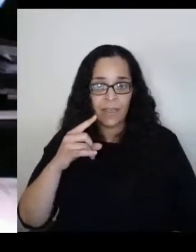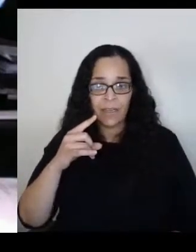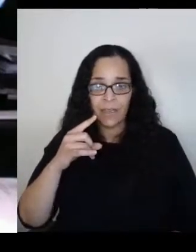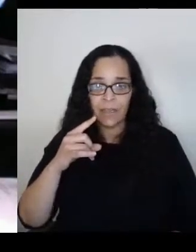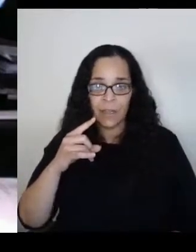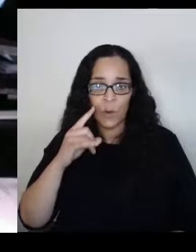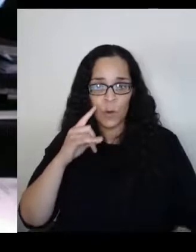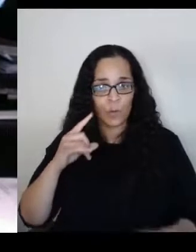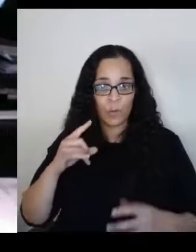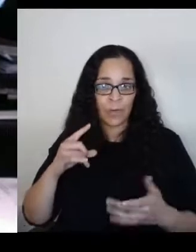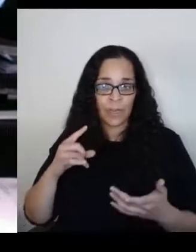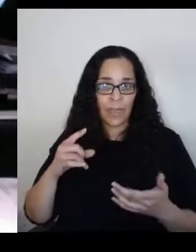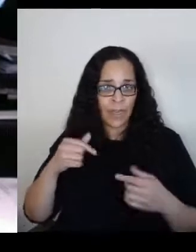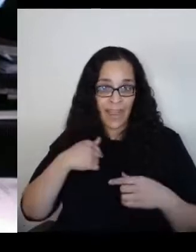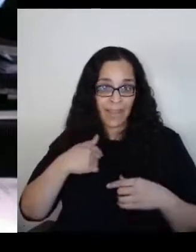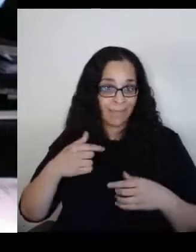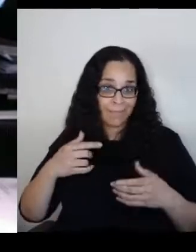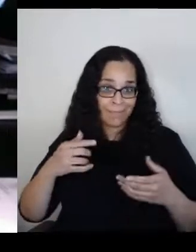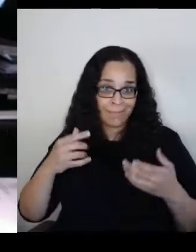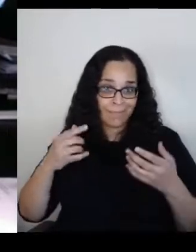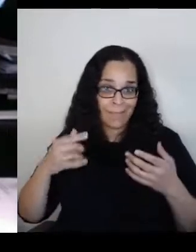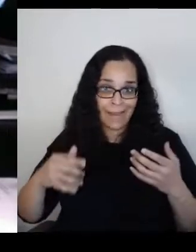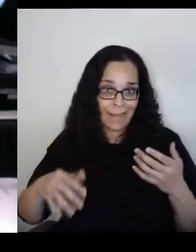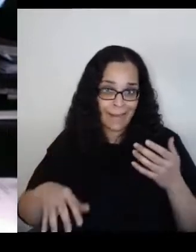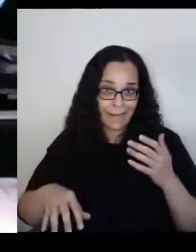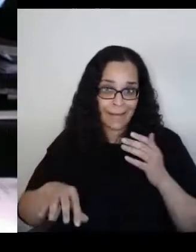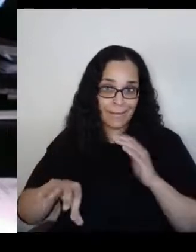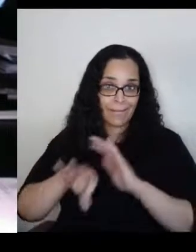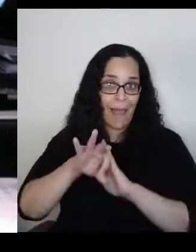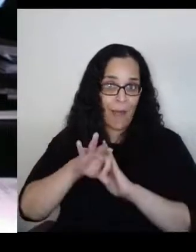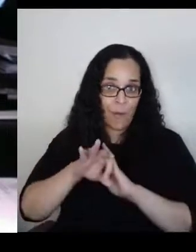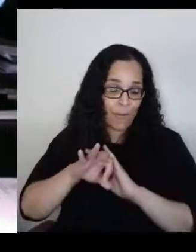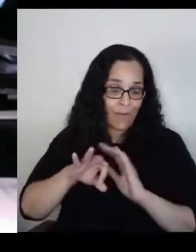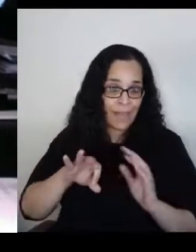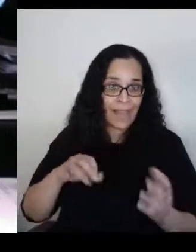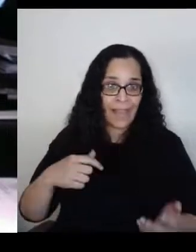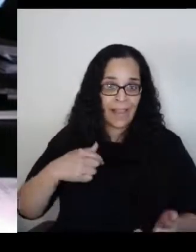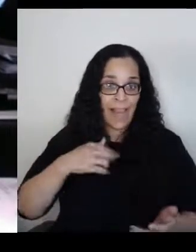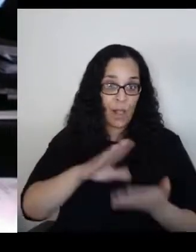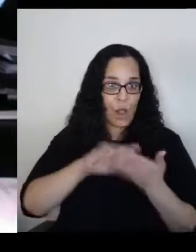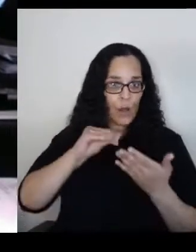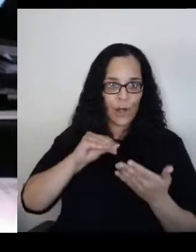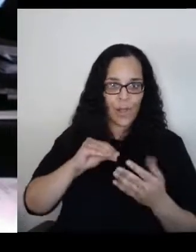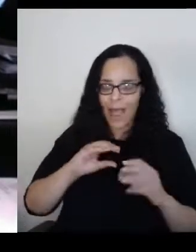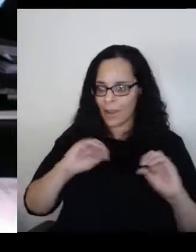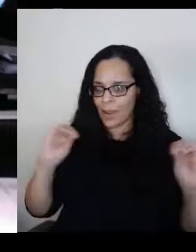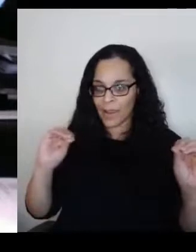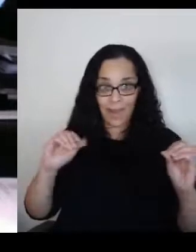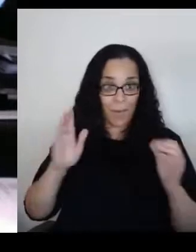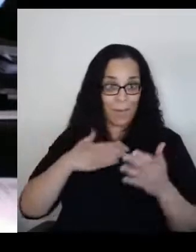that she doesn't mean anything to anybody at the school and is not wanted there.